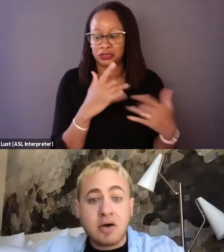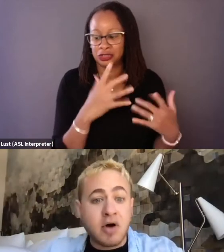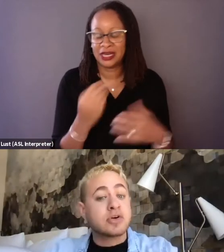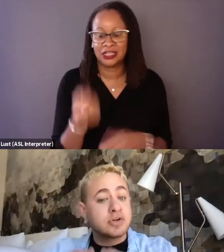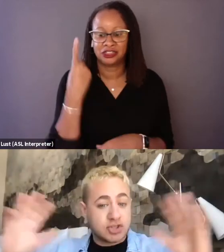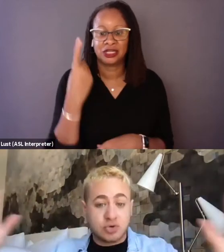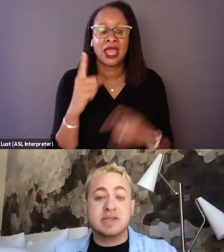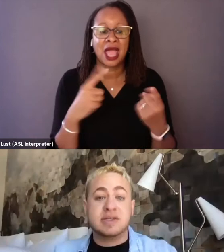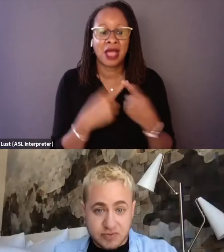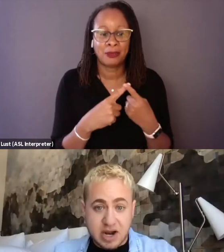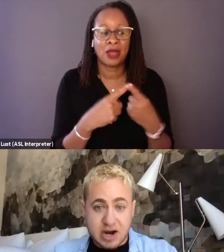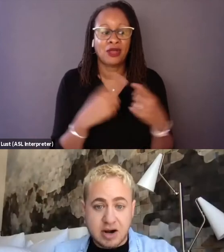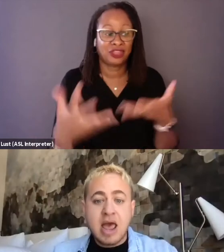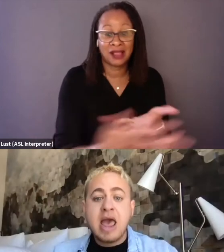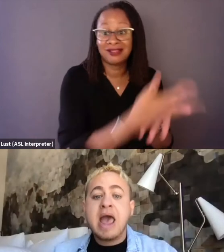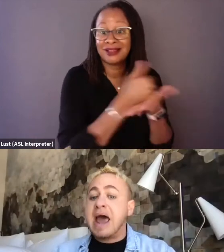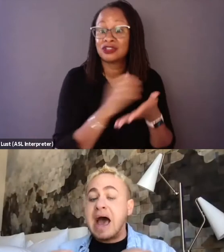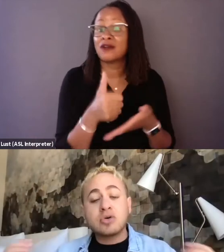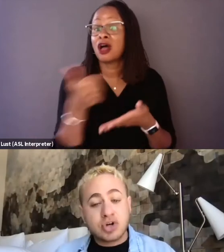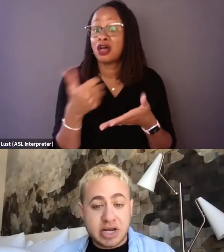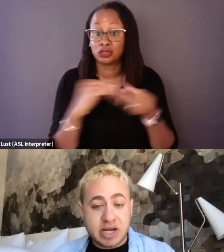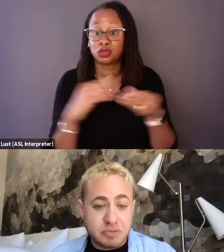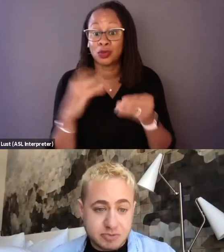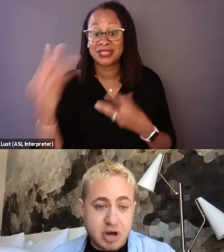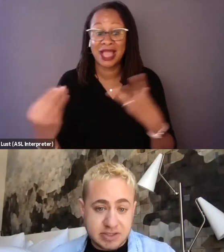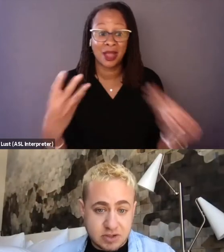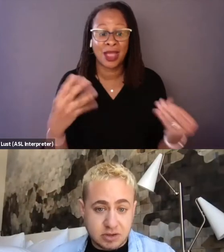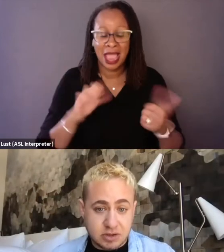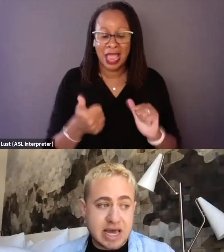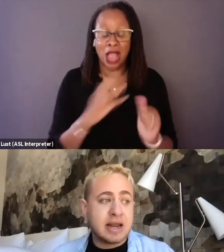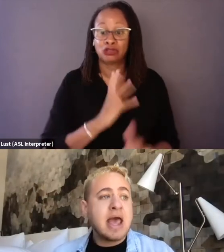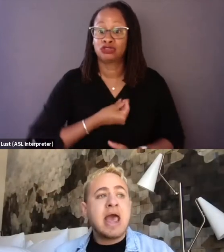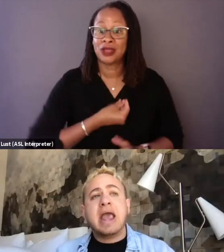of other stories out there, and how trans people's bodies are loved at.